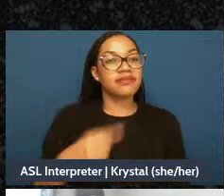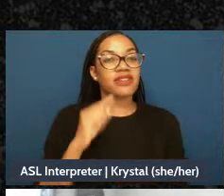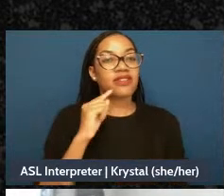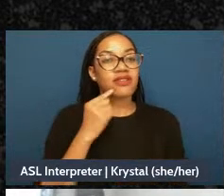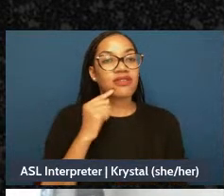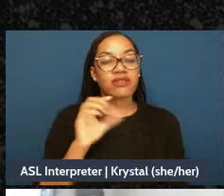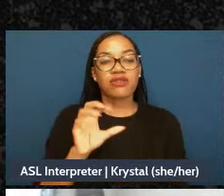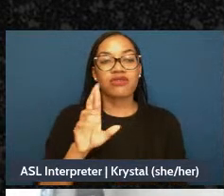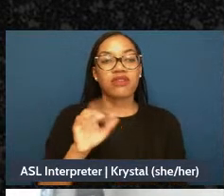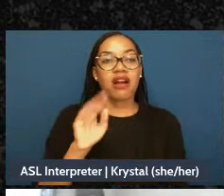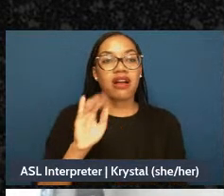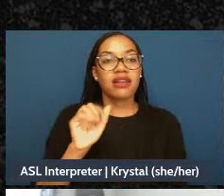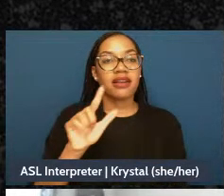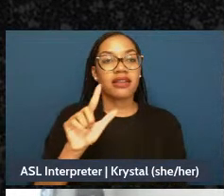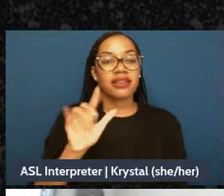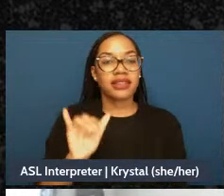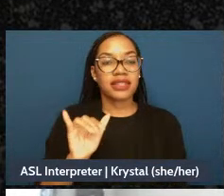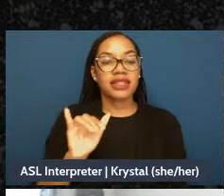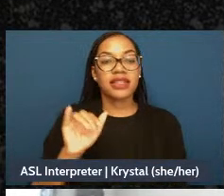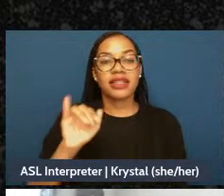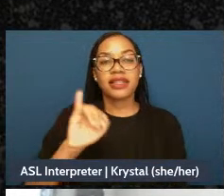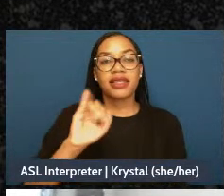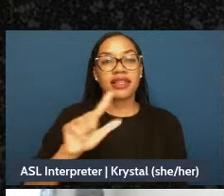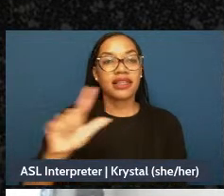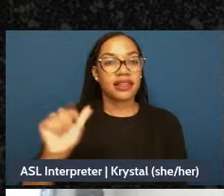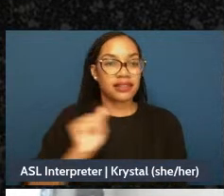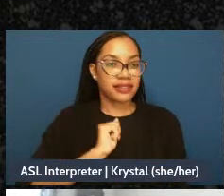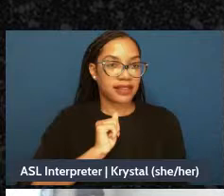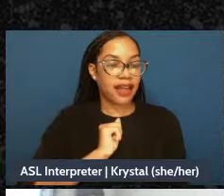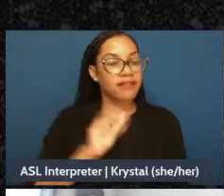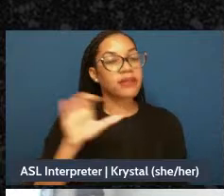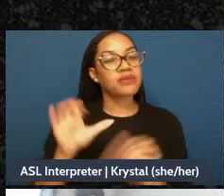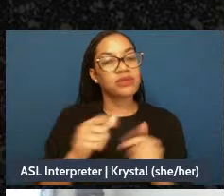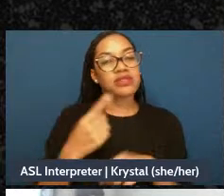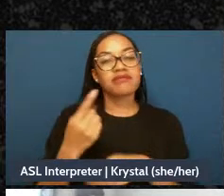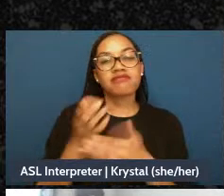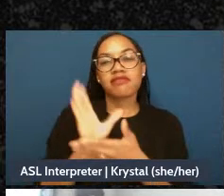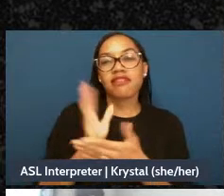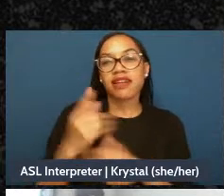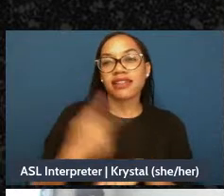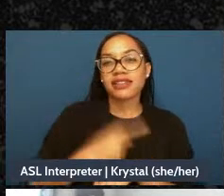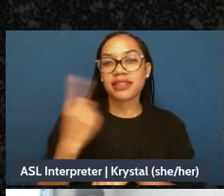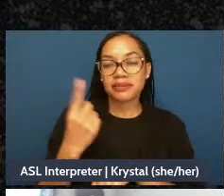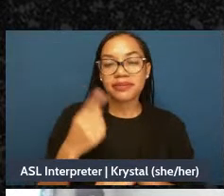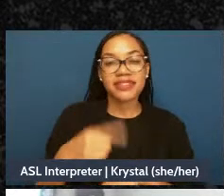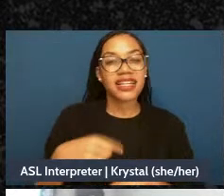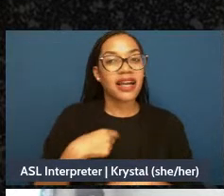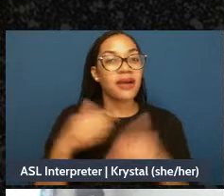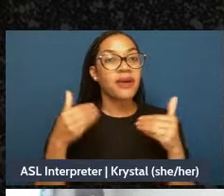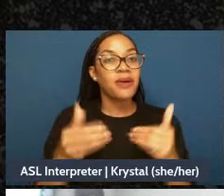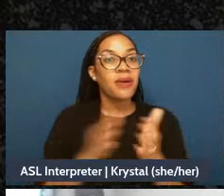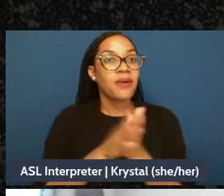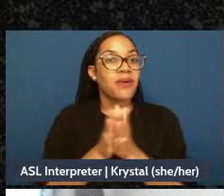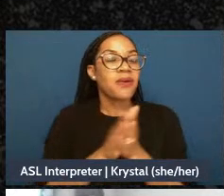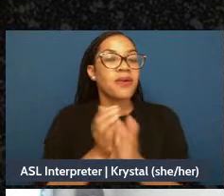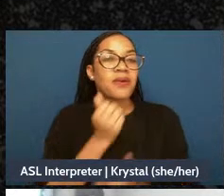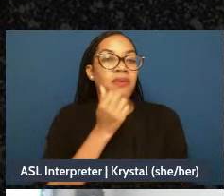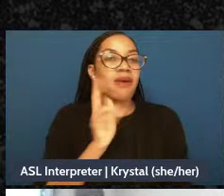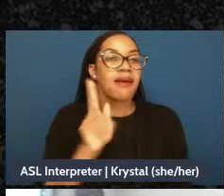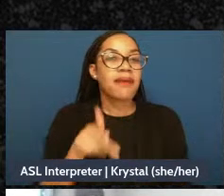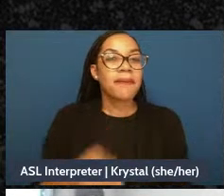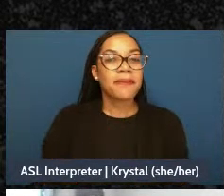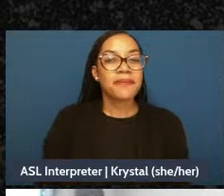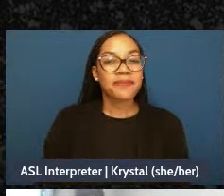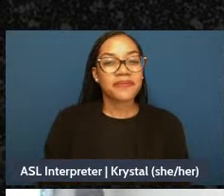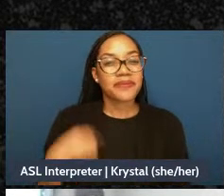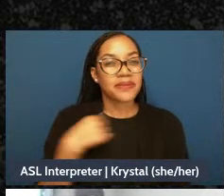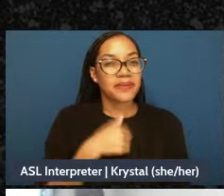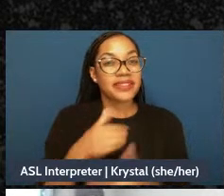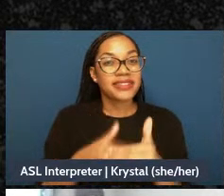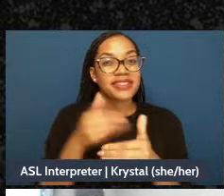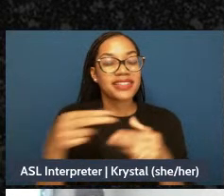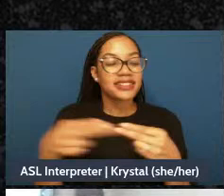faring pretty well today. So I will get us all warmed up so we can do the next slide.